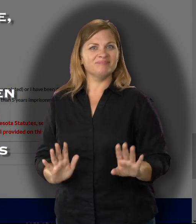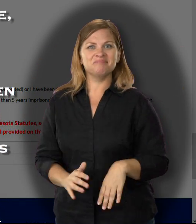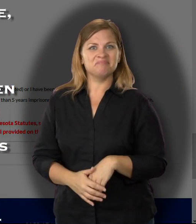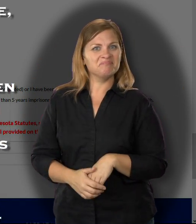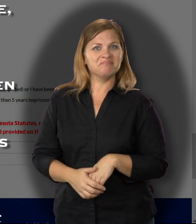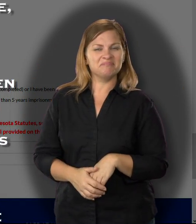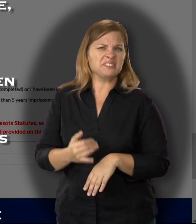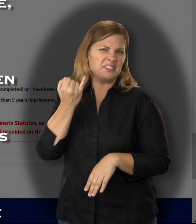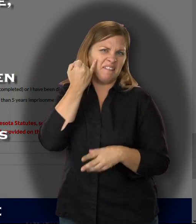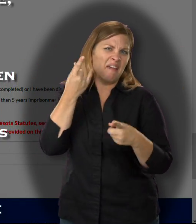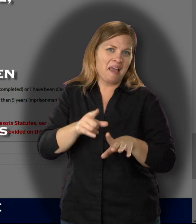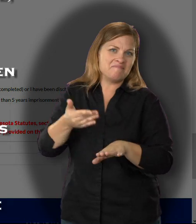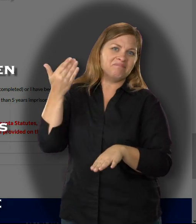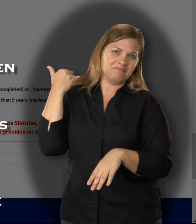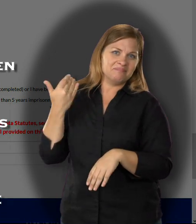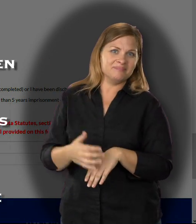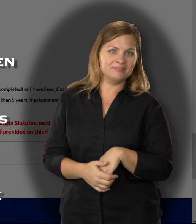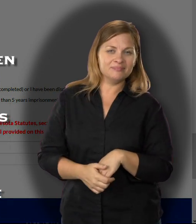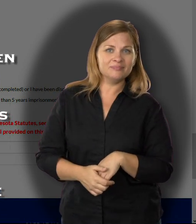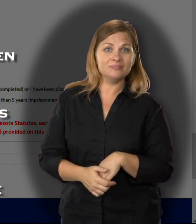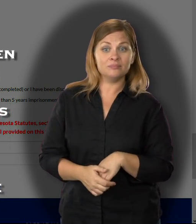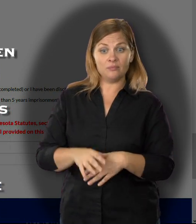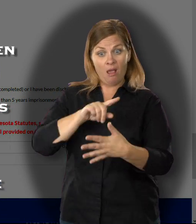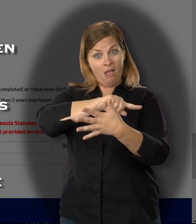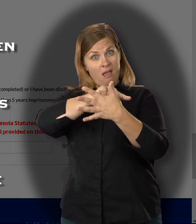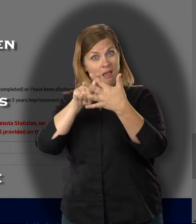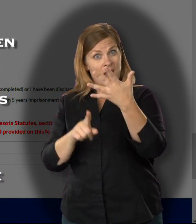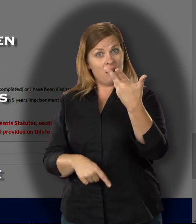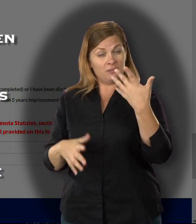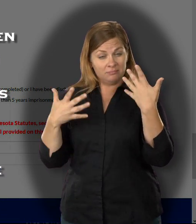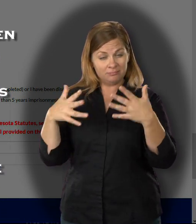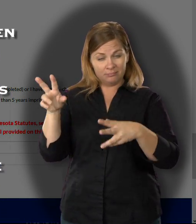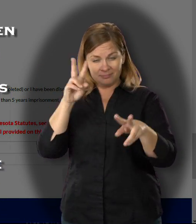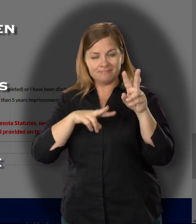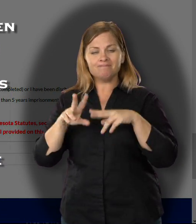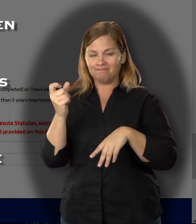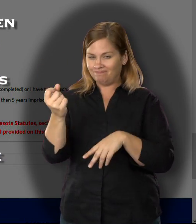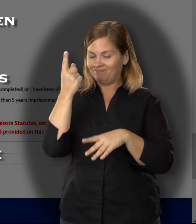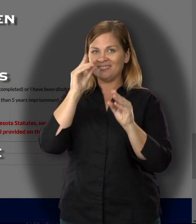and have read and understand this statement, that giving false information